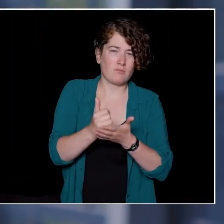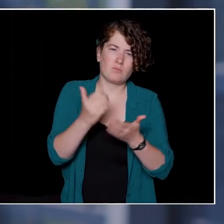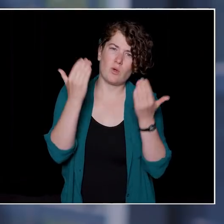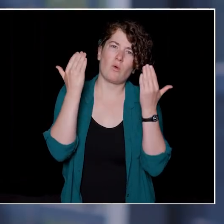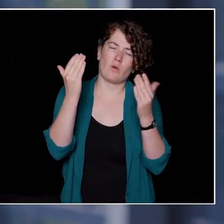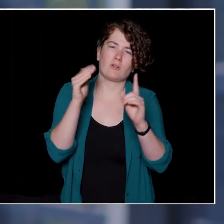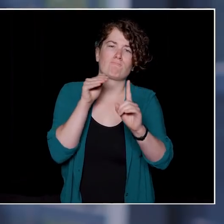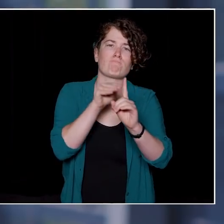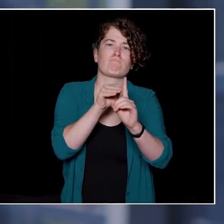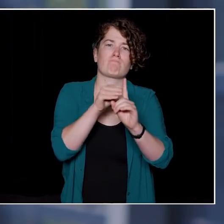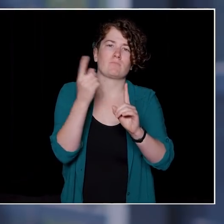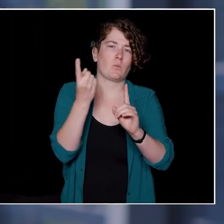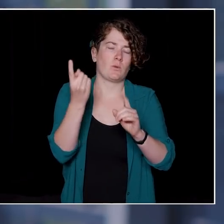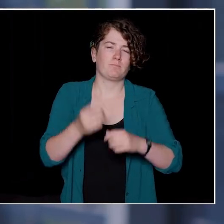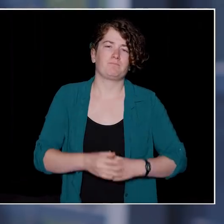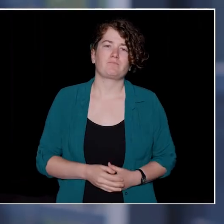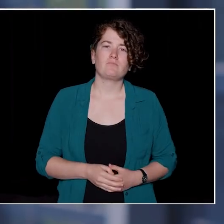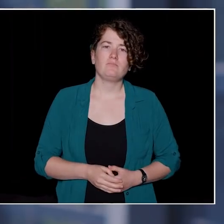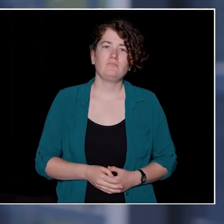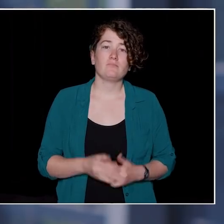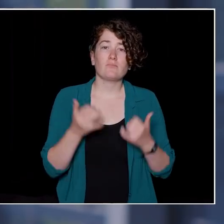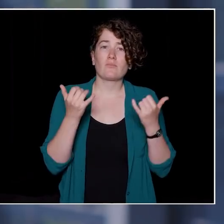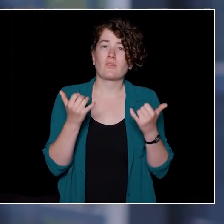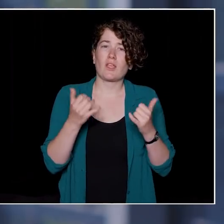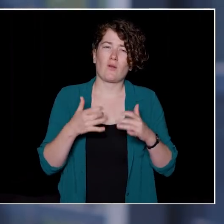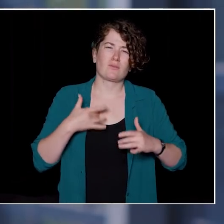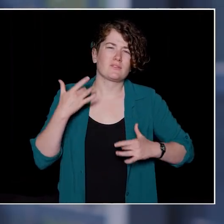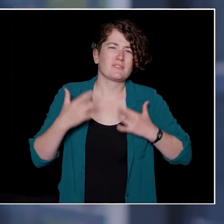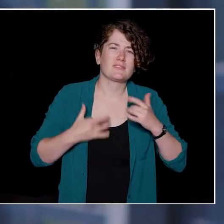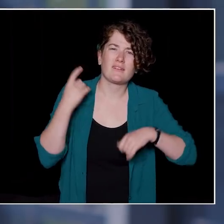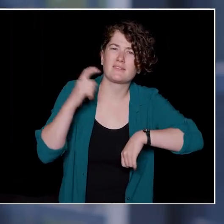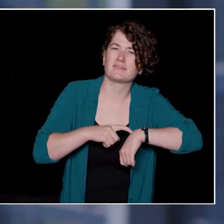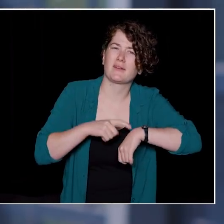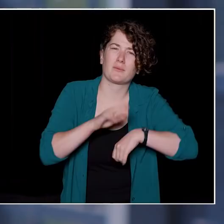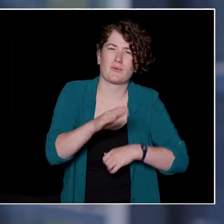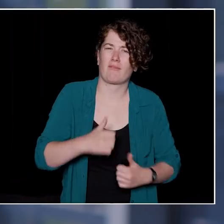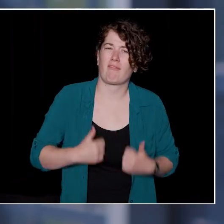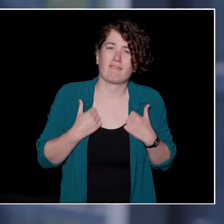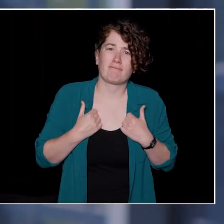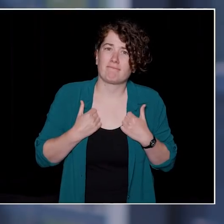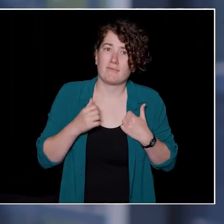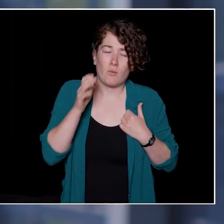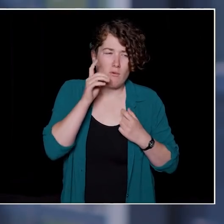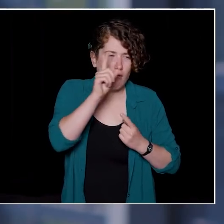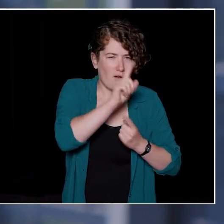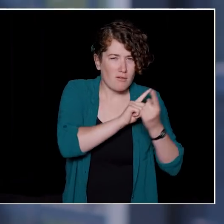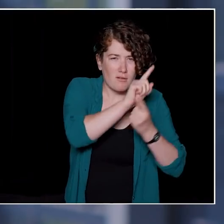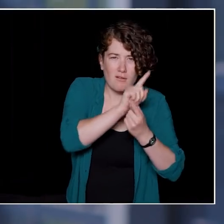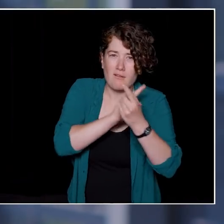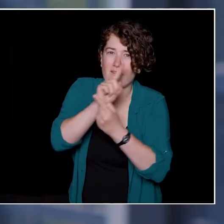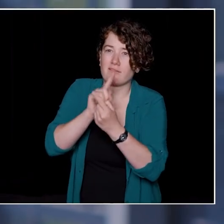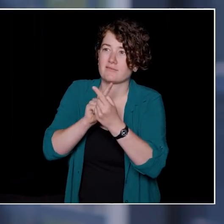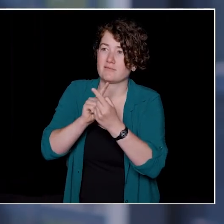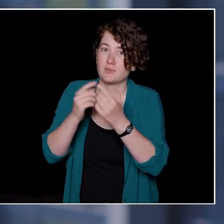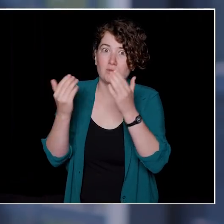You're starting on an exciting period in your lives. You will meet new friends, discover new interests,